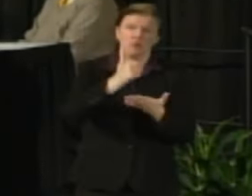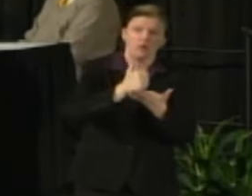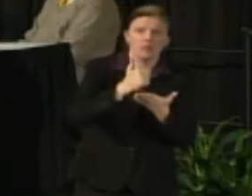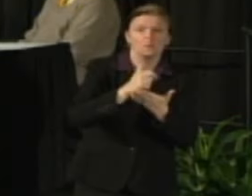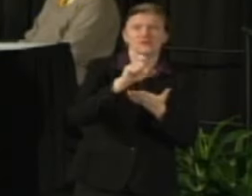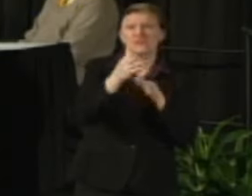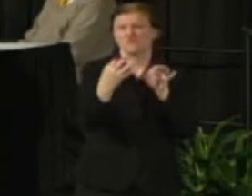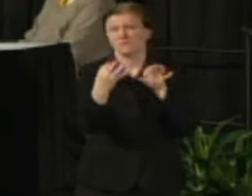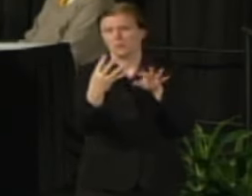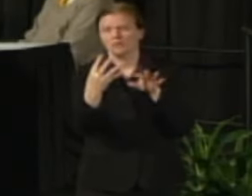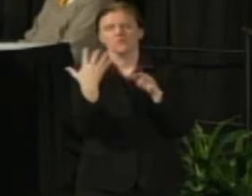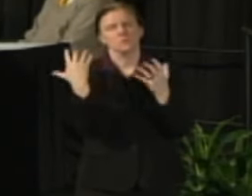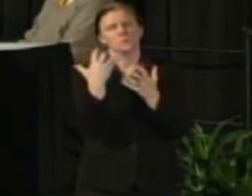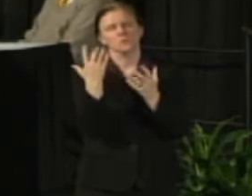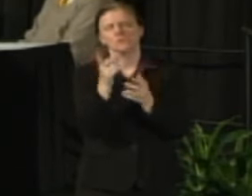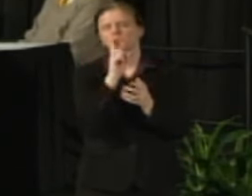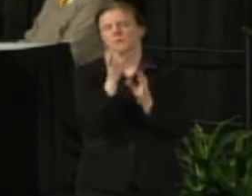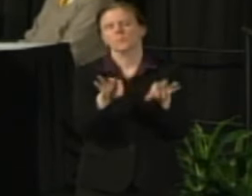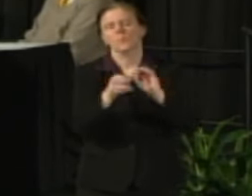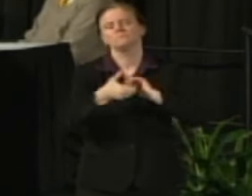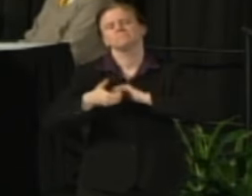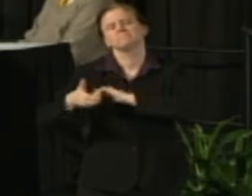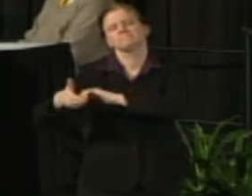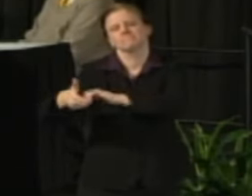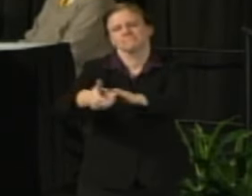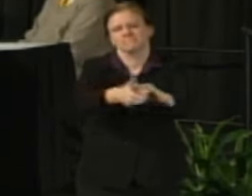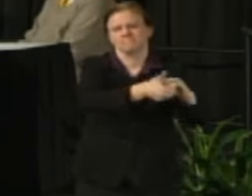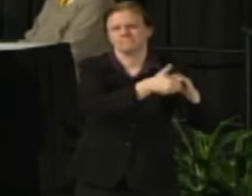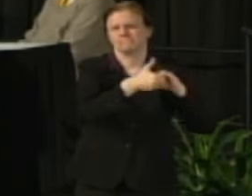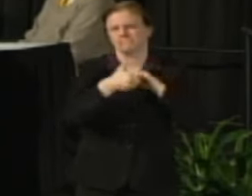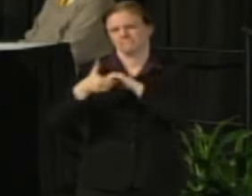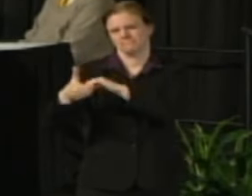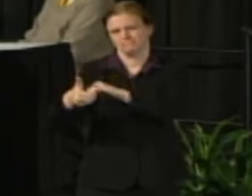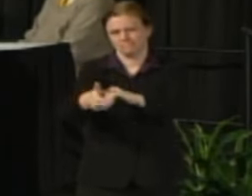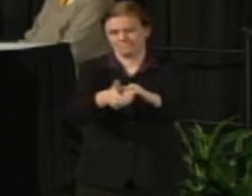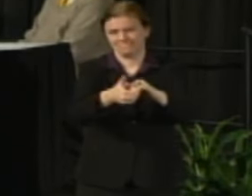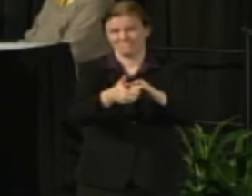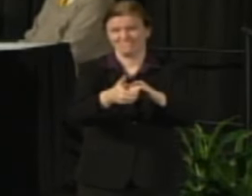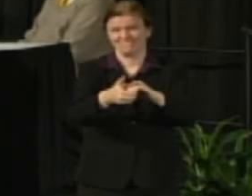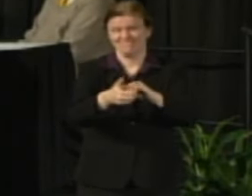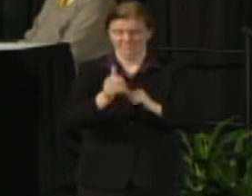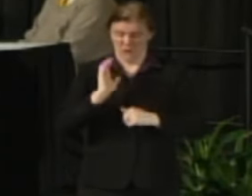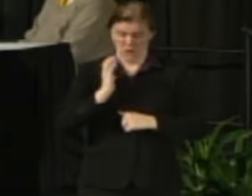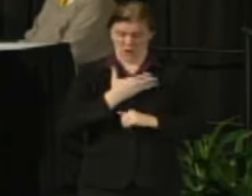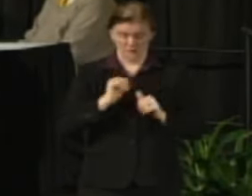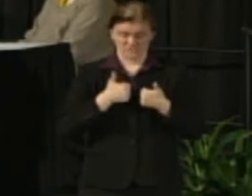so critical that we work together that we are joined together. The challenges that we face are not internal.